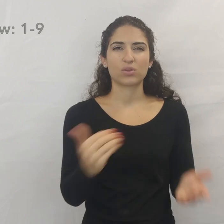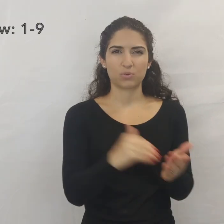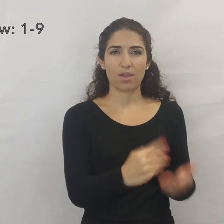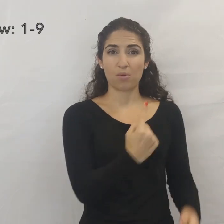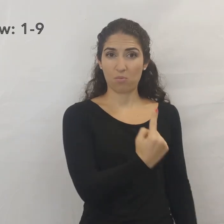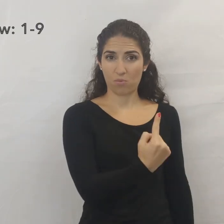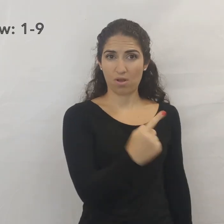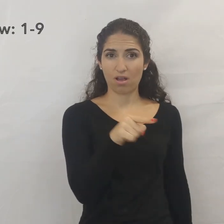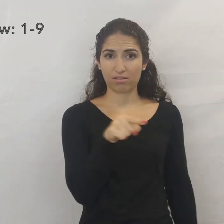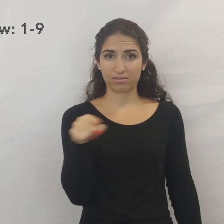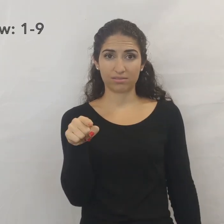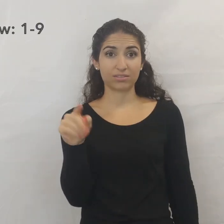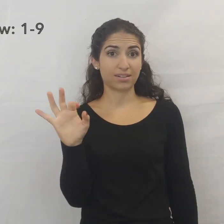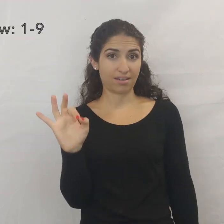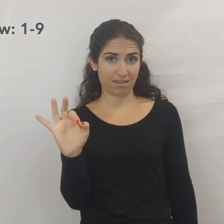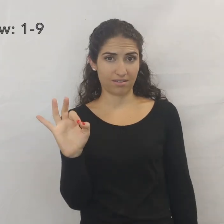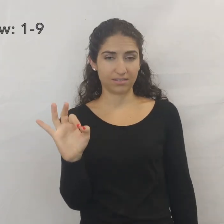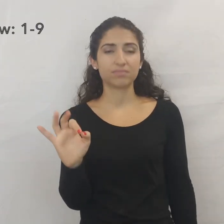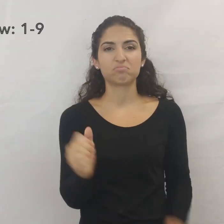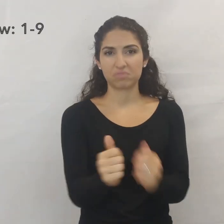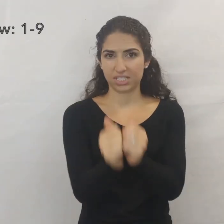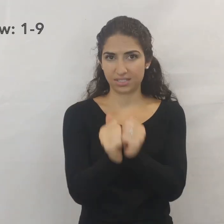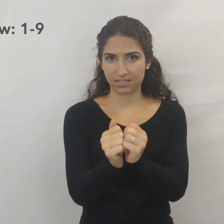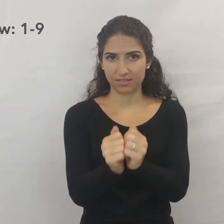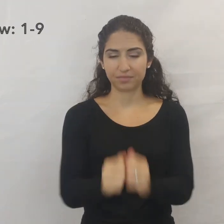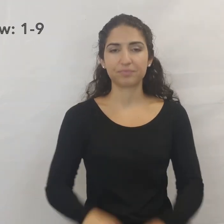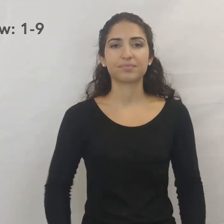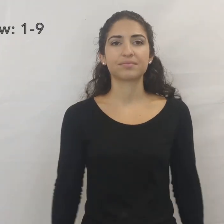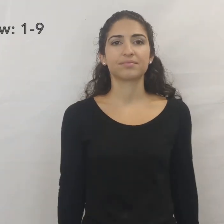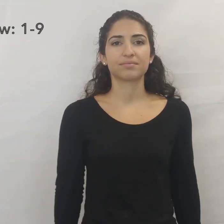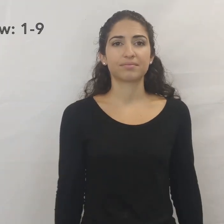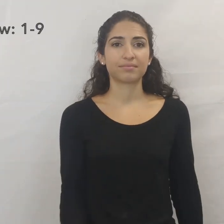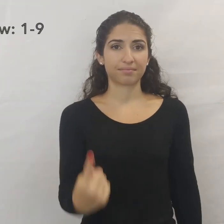So again 1 to 9 together.